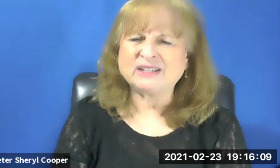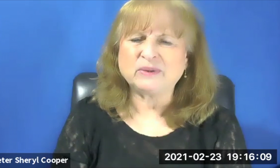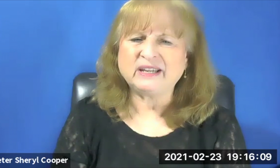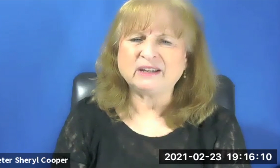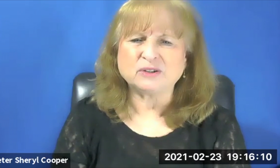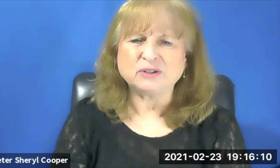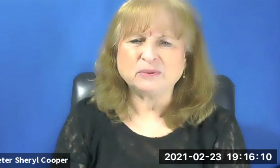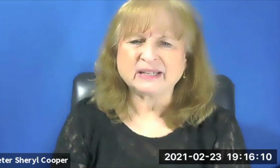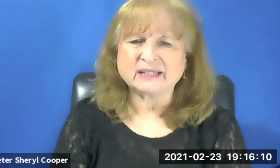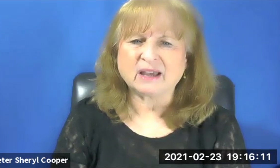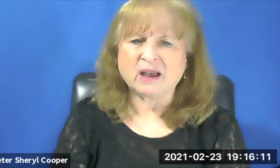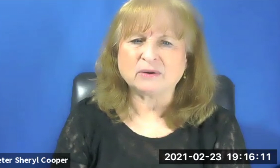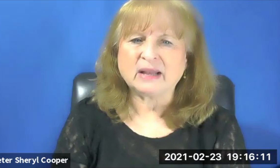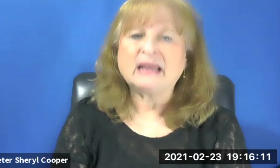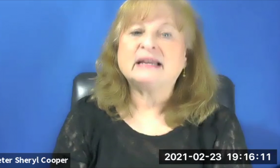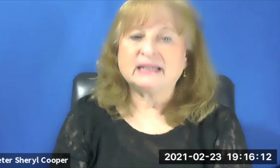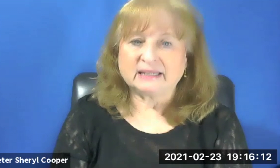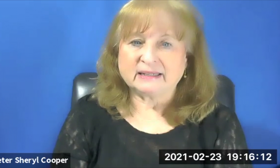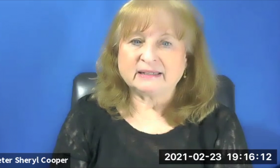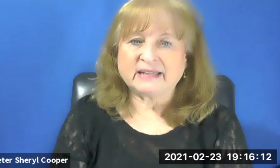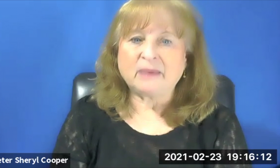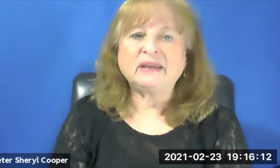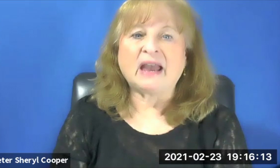Last week or two weeks ago, Debby and